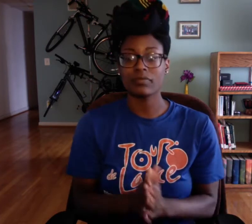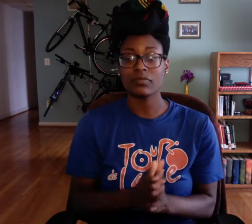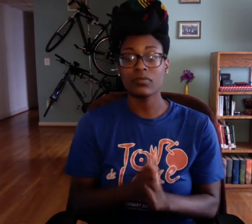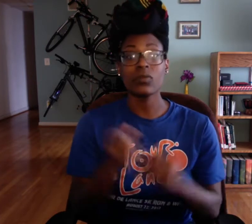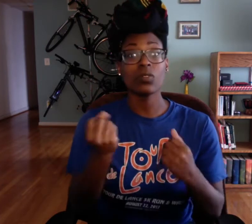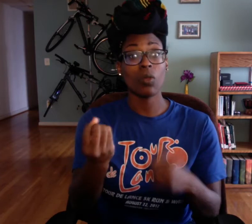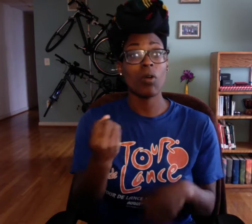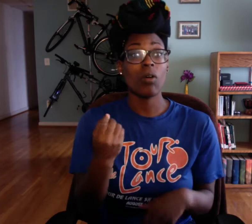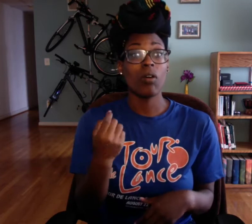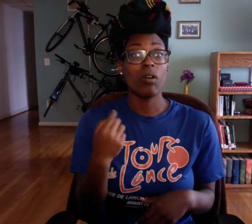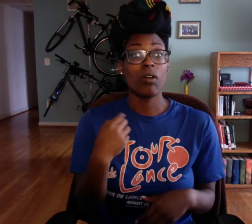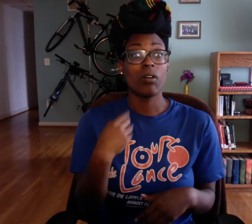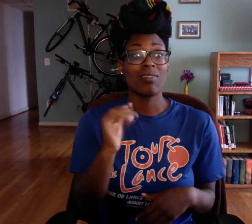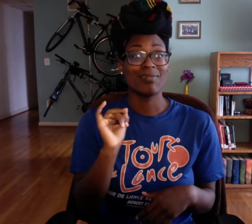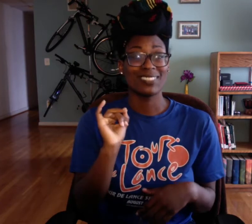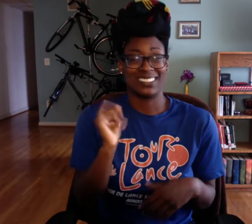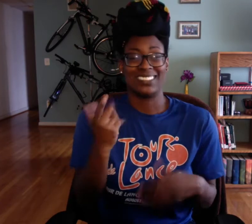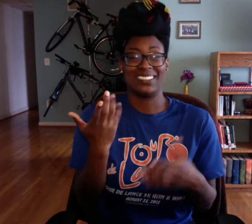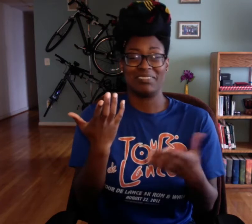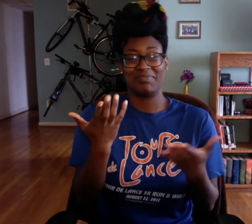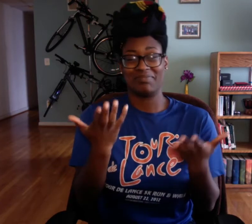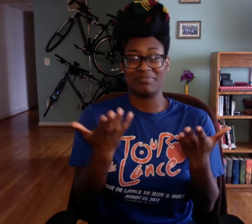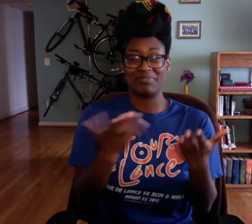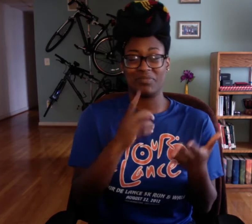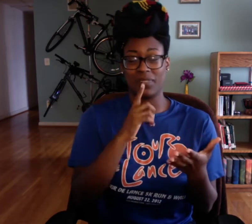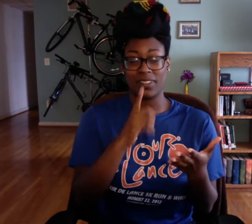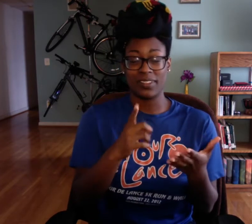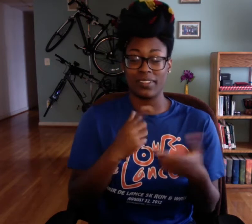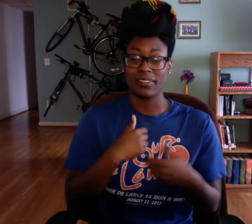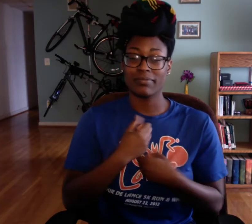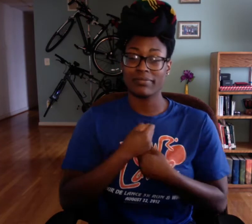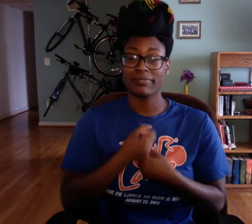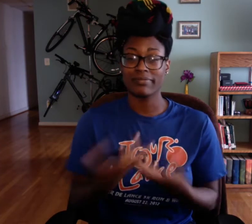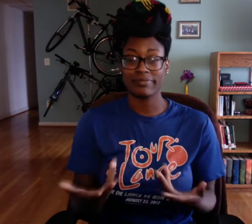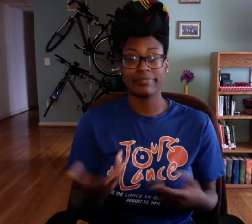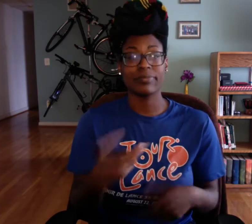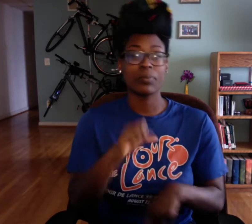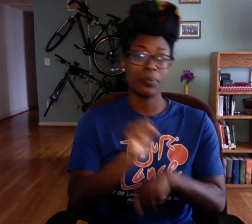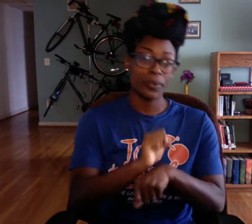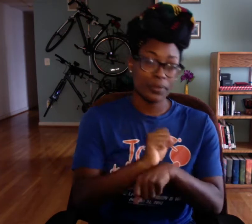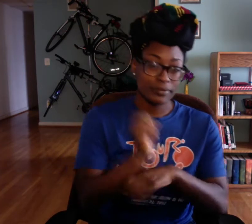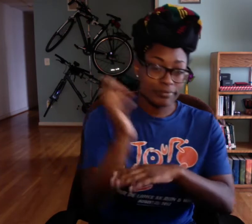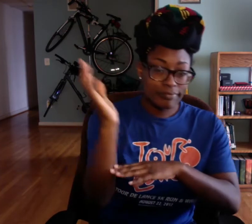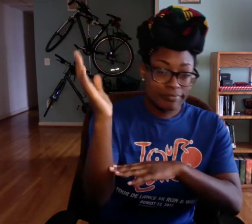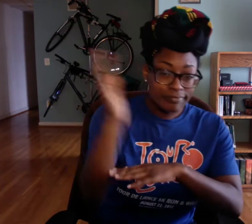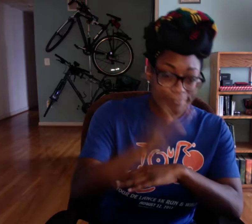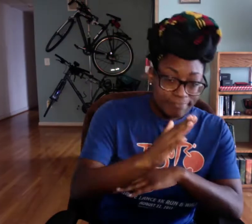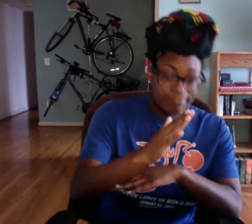Less stress. So, I'm really exhausted.